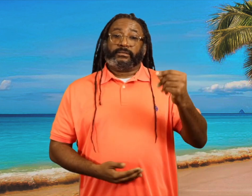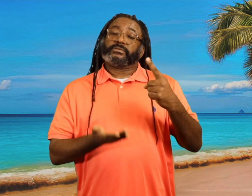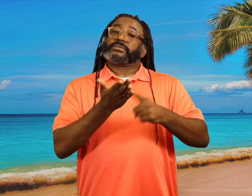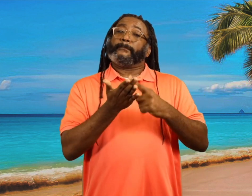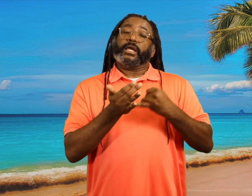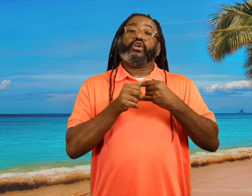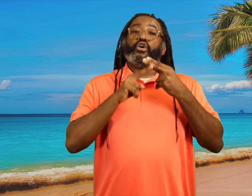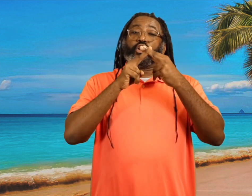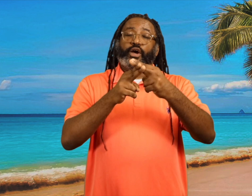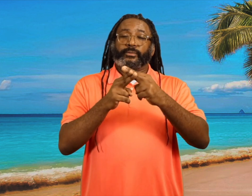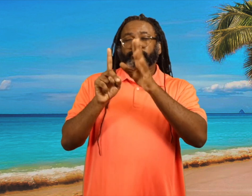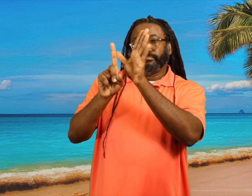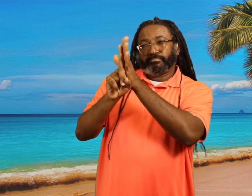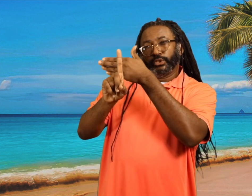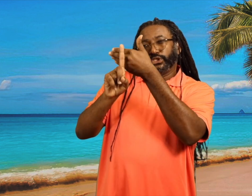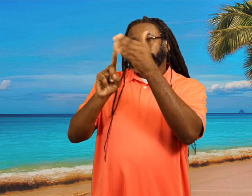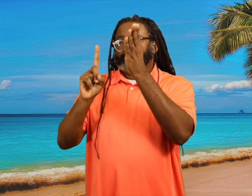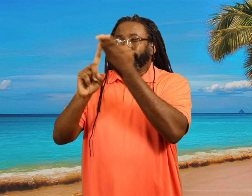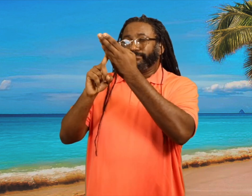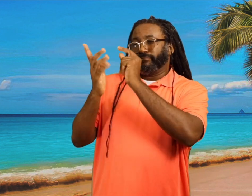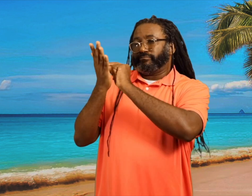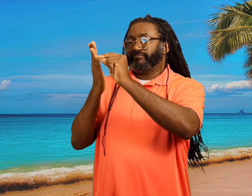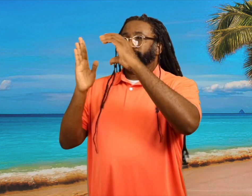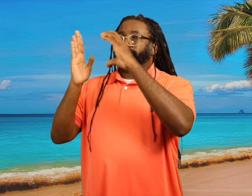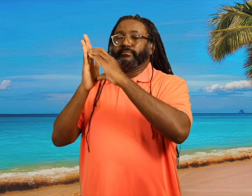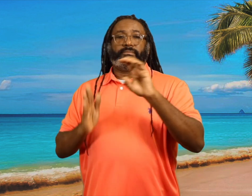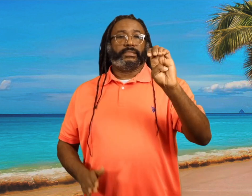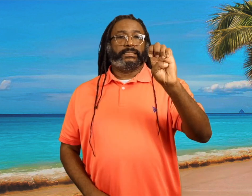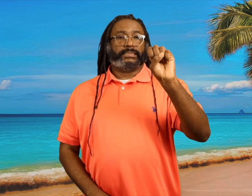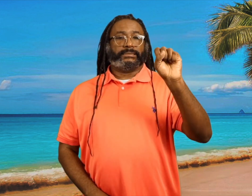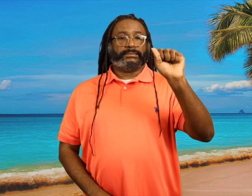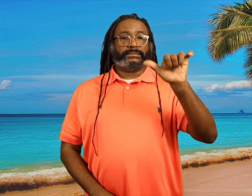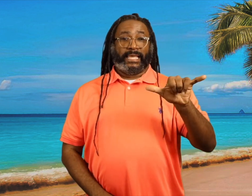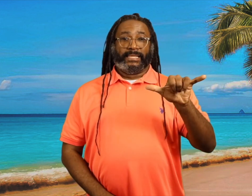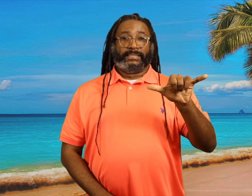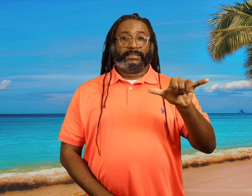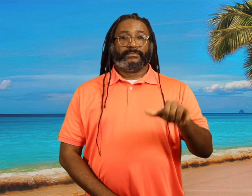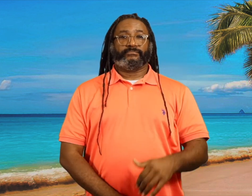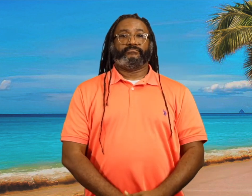and sometimes it's called a persuasive essay.